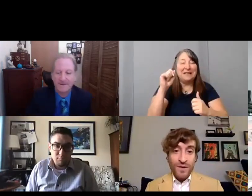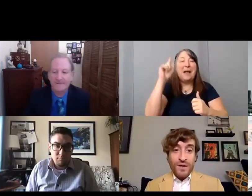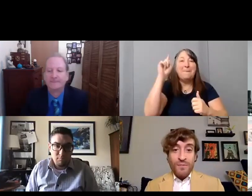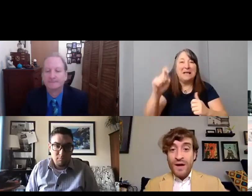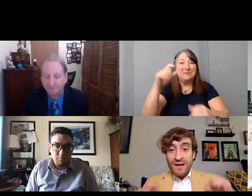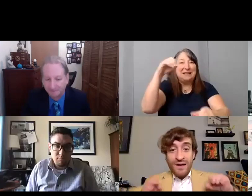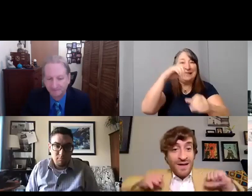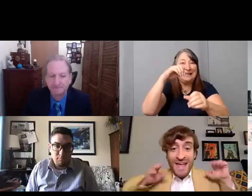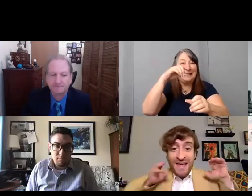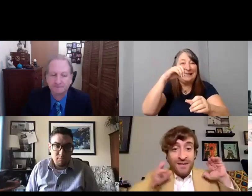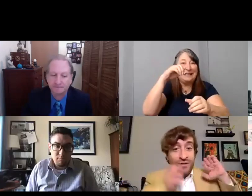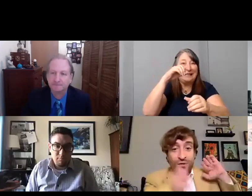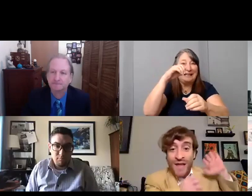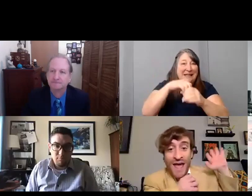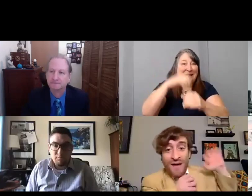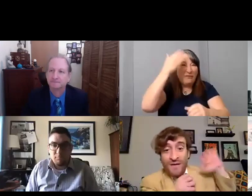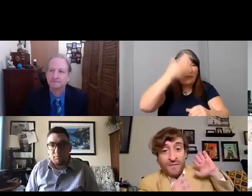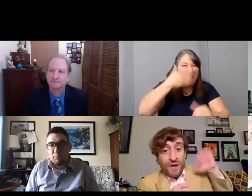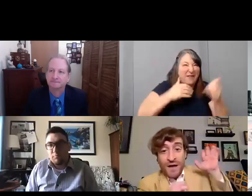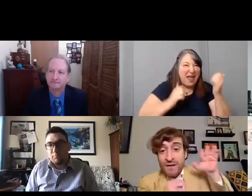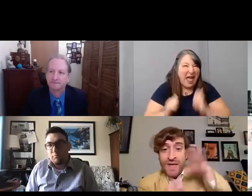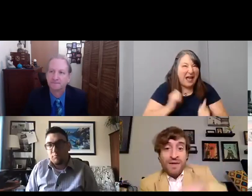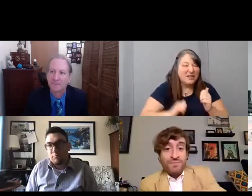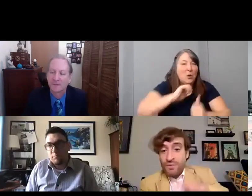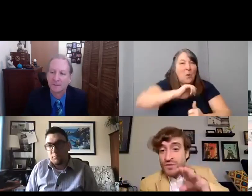but again, you can have uh that person with a disability